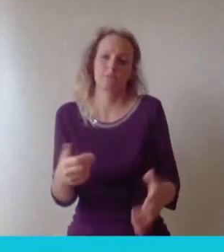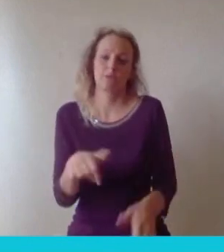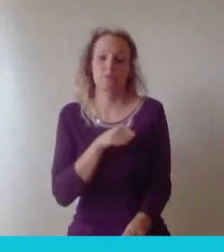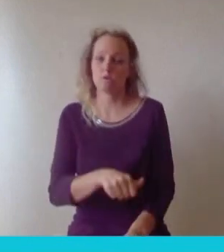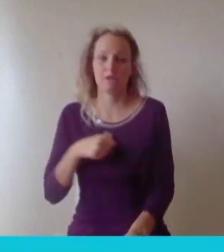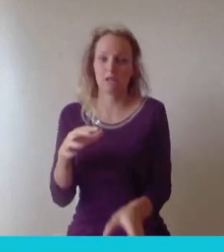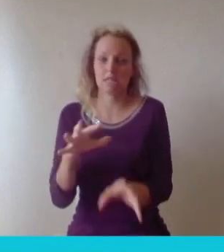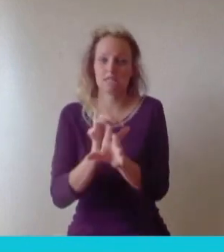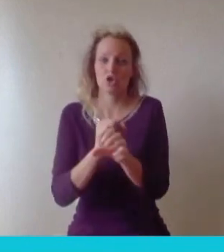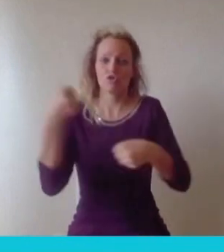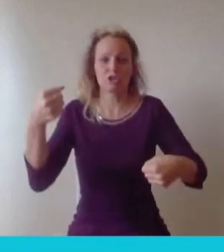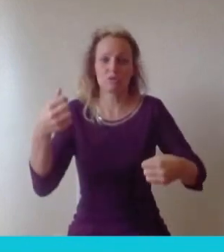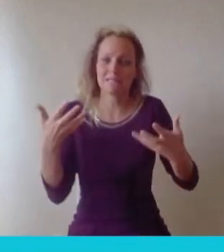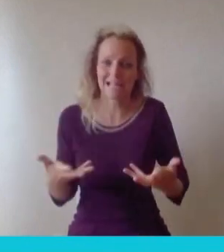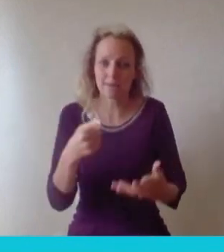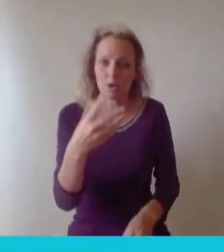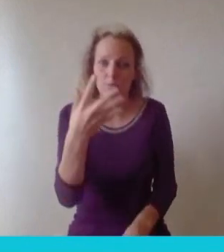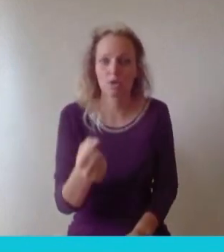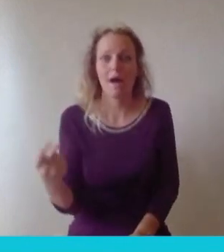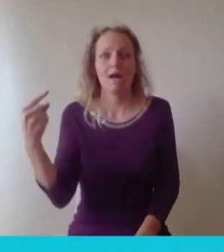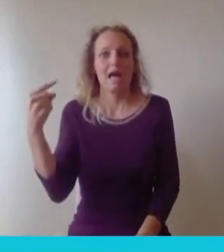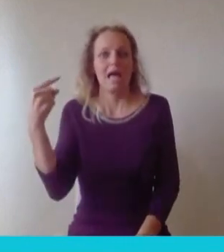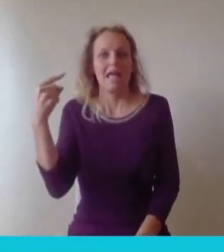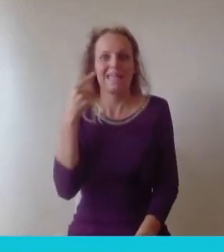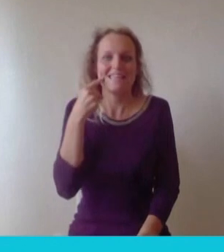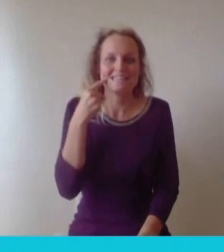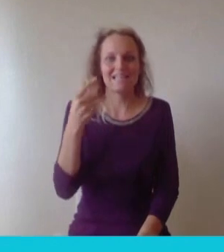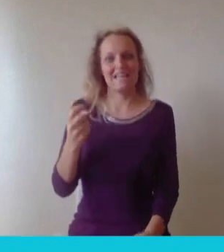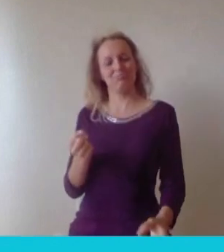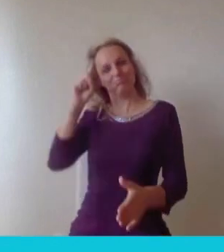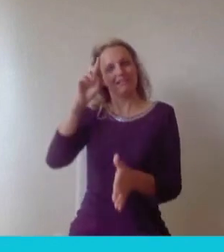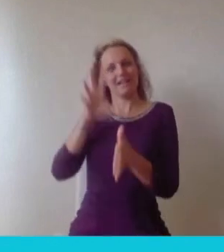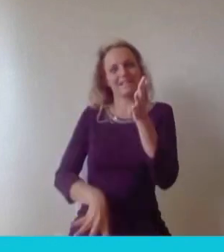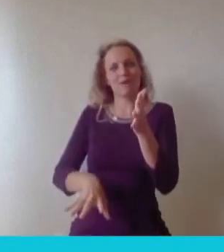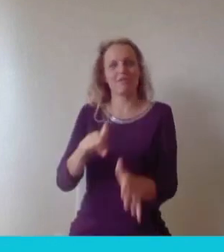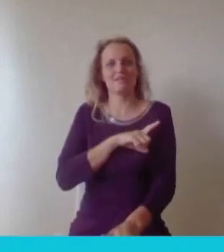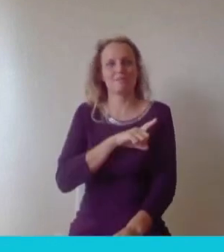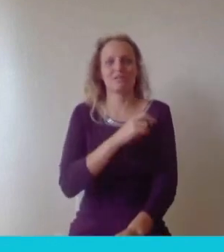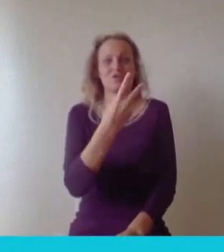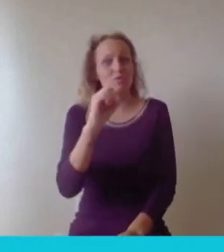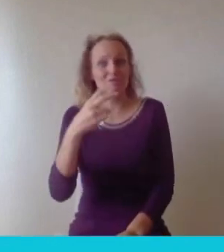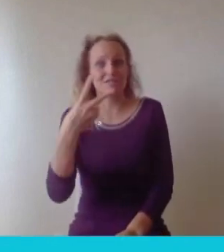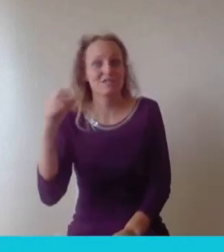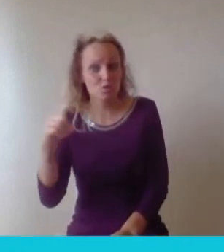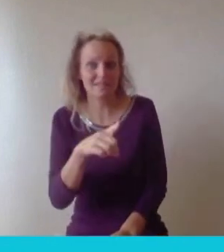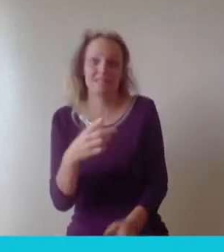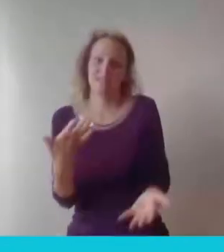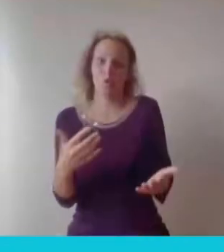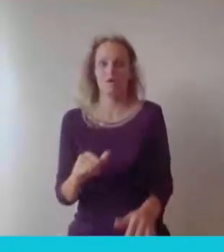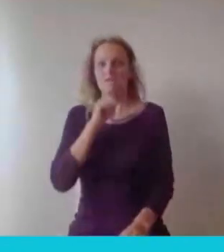very easy case to make. Rushab said it. If you graduate in 2020, you are hardcore and I think that's something that